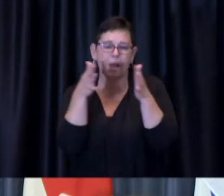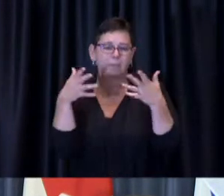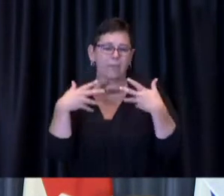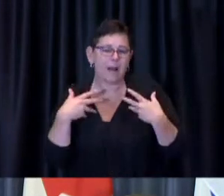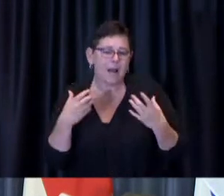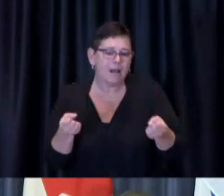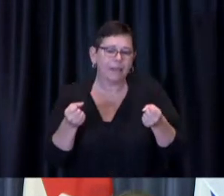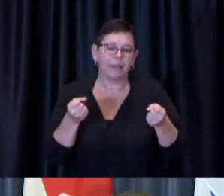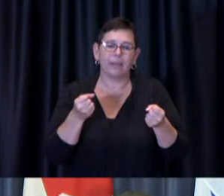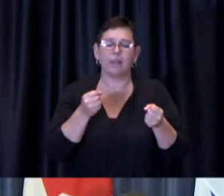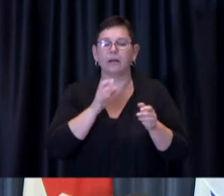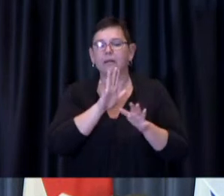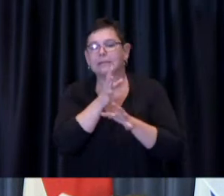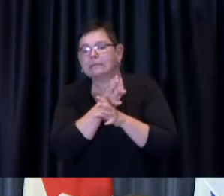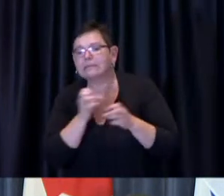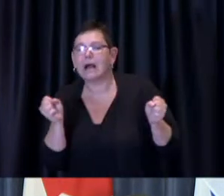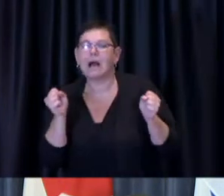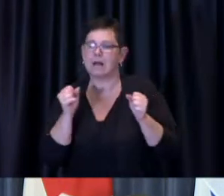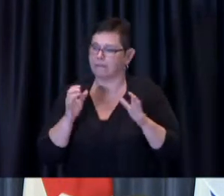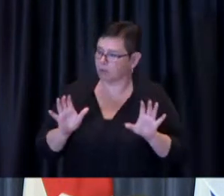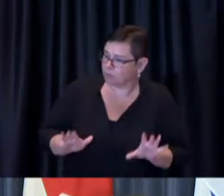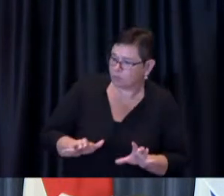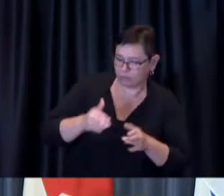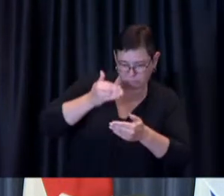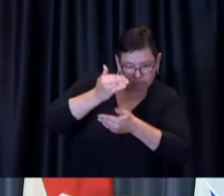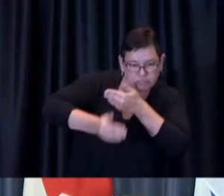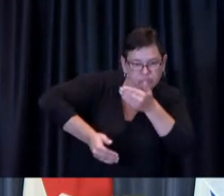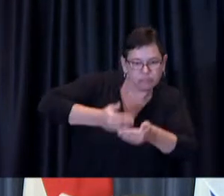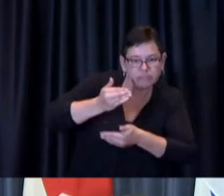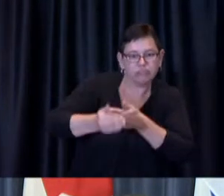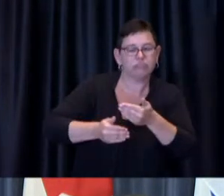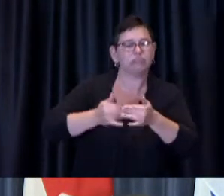for us to do to keep our employees safe but also of course to keep the members of the public safe